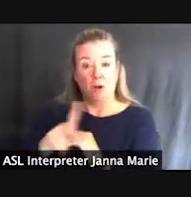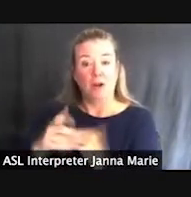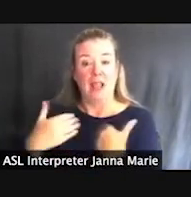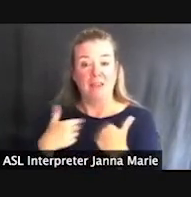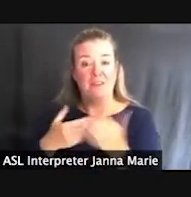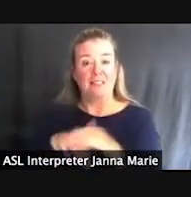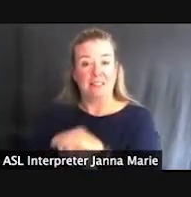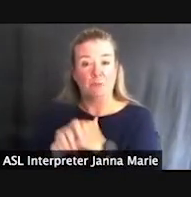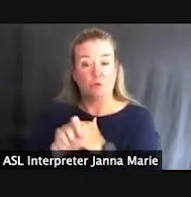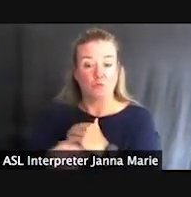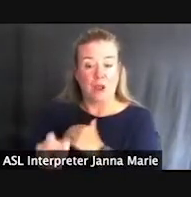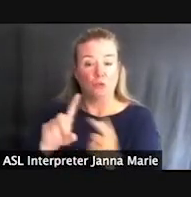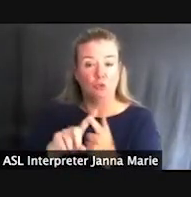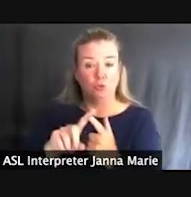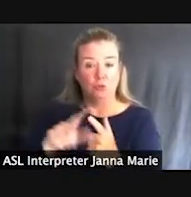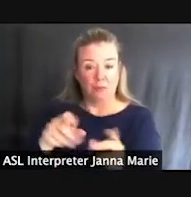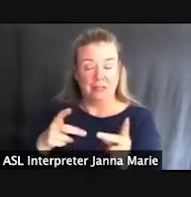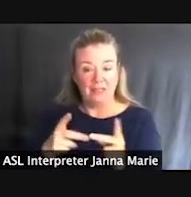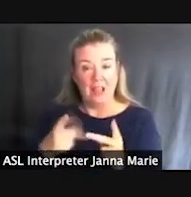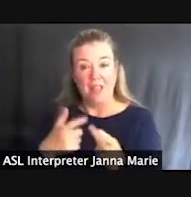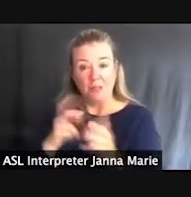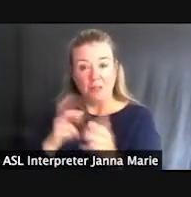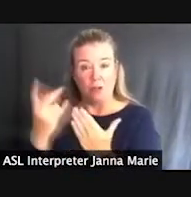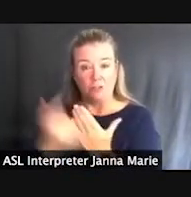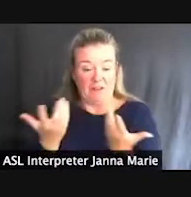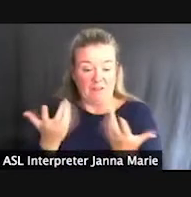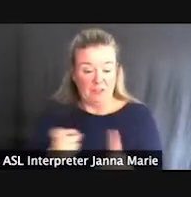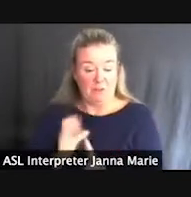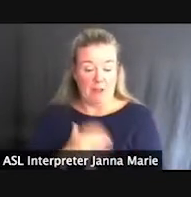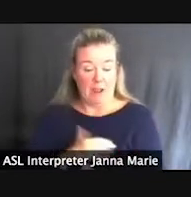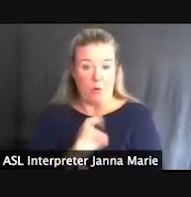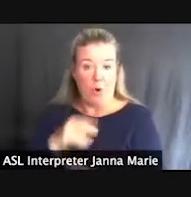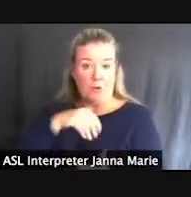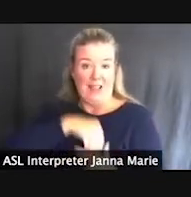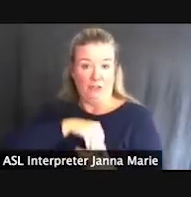And in fact, this is a project that was actually completed by our own internal DNR construction crews.